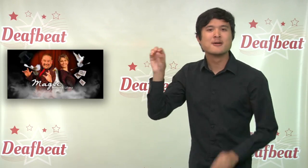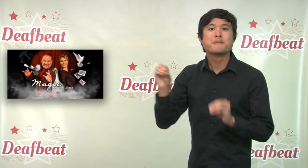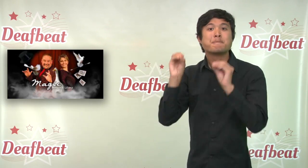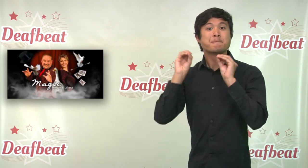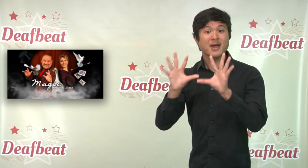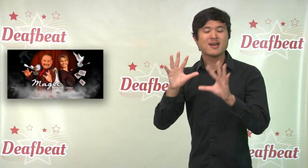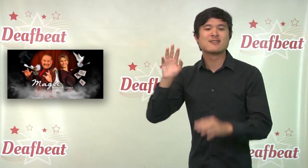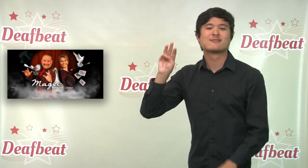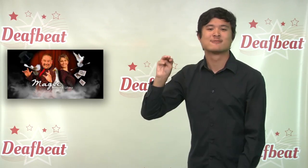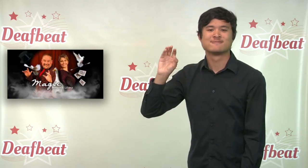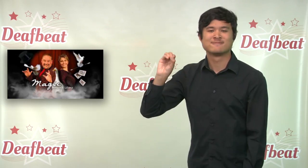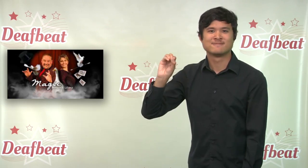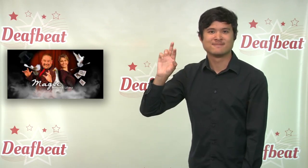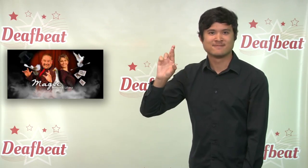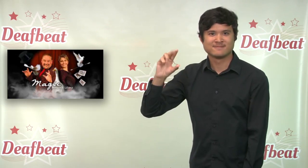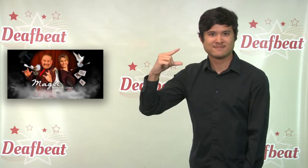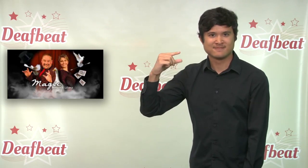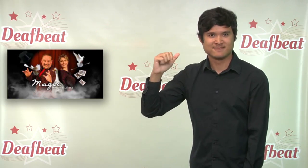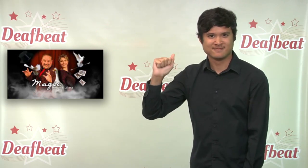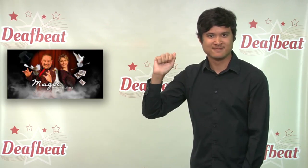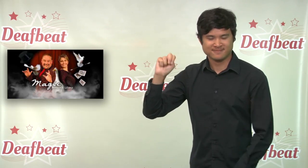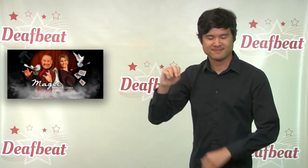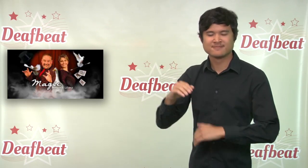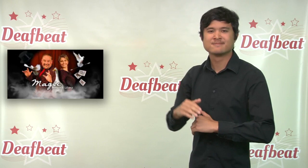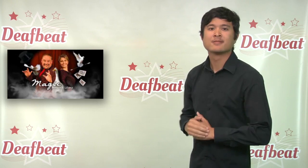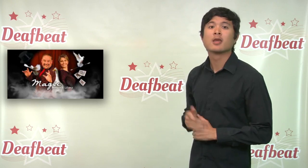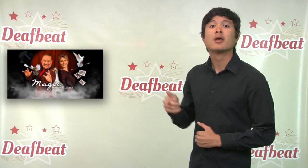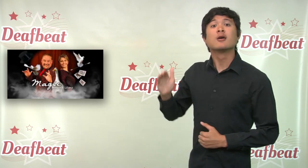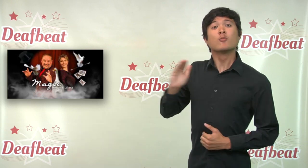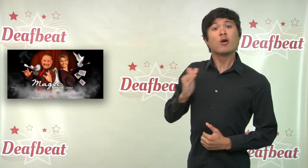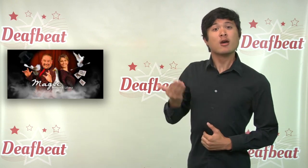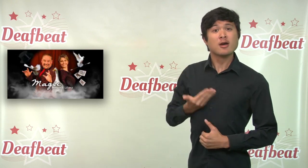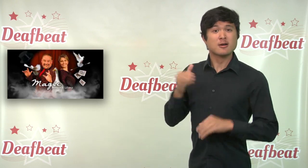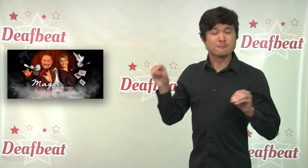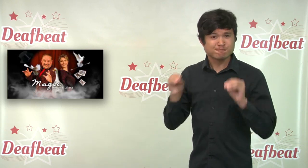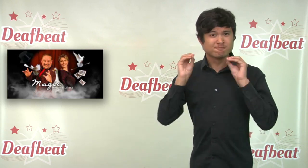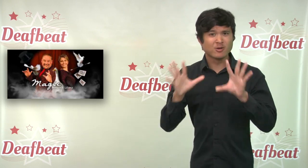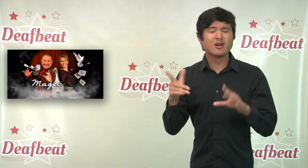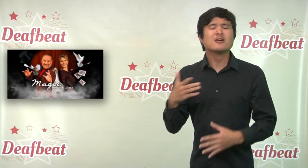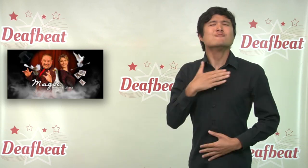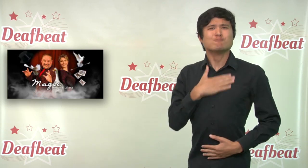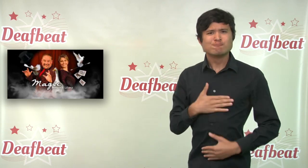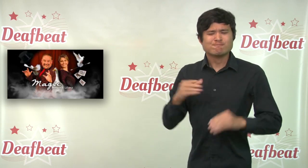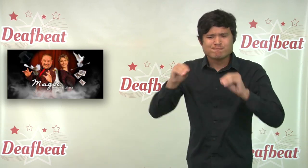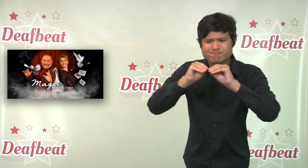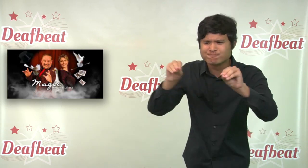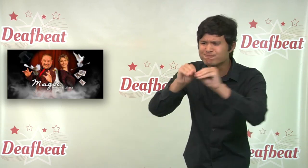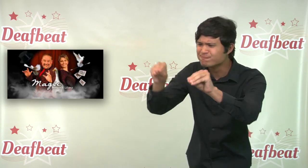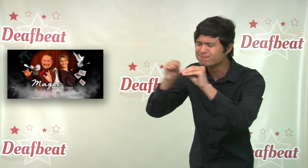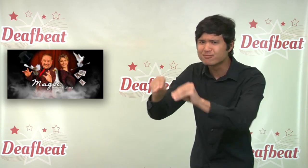girls and women and hopes to see more